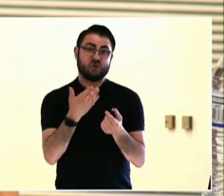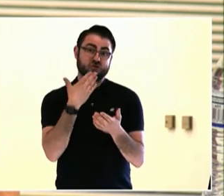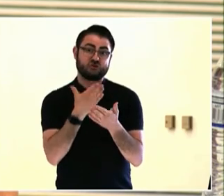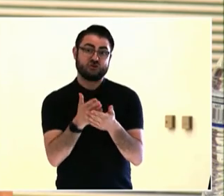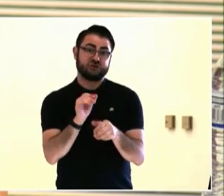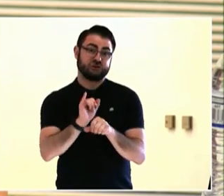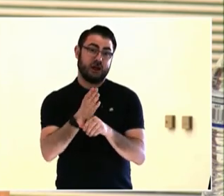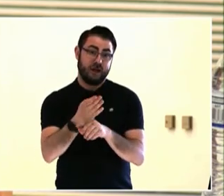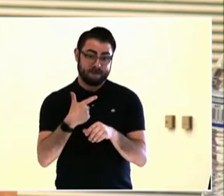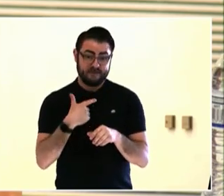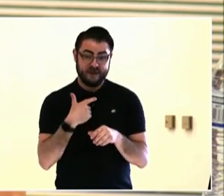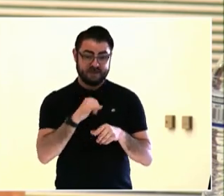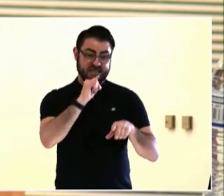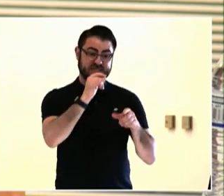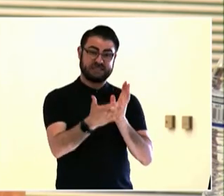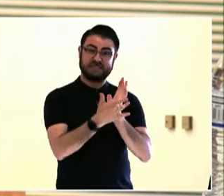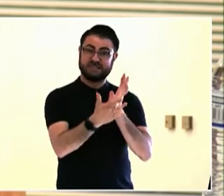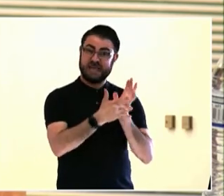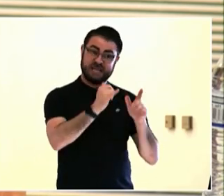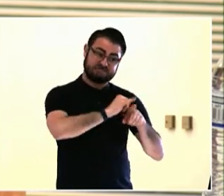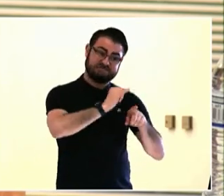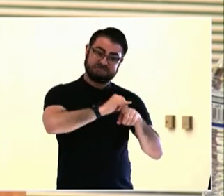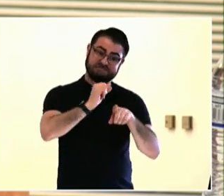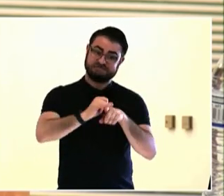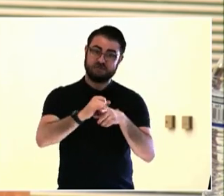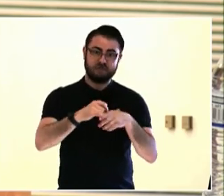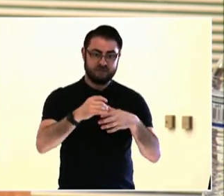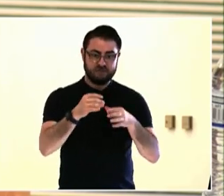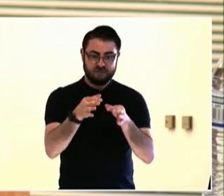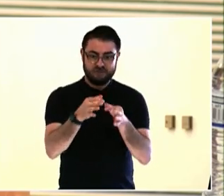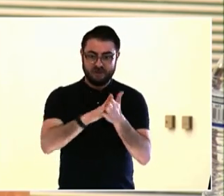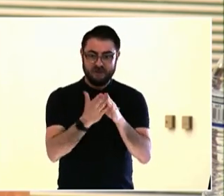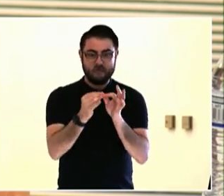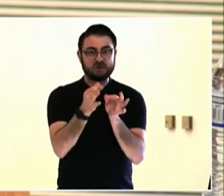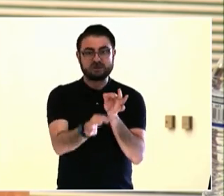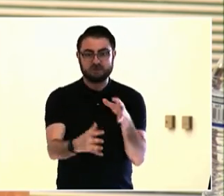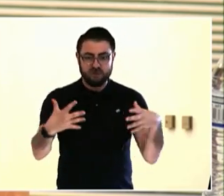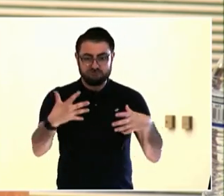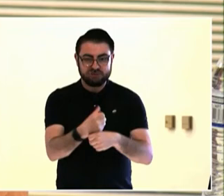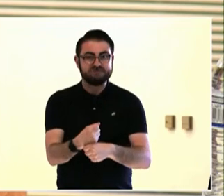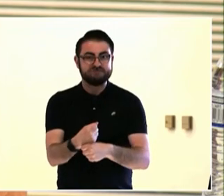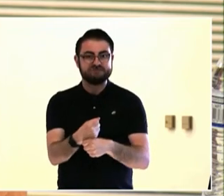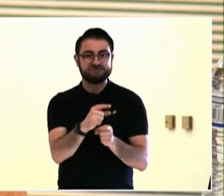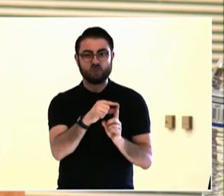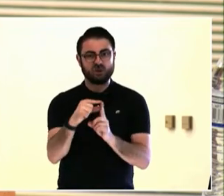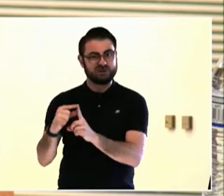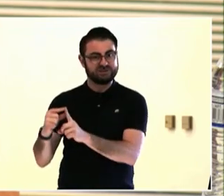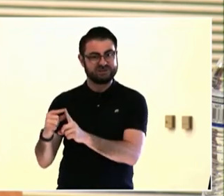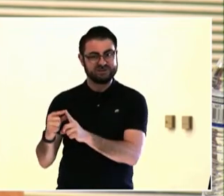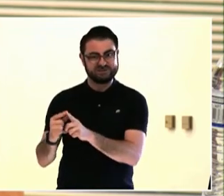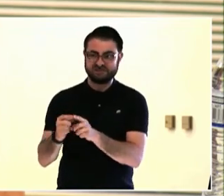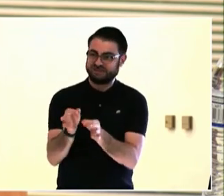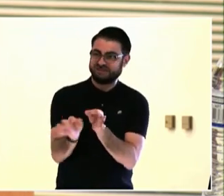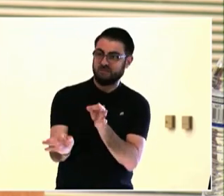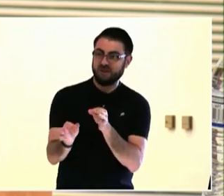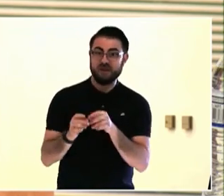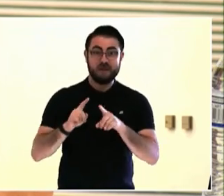apply. Doing those early sessions. And once the reporting -- do you